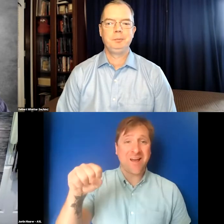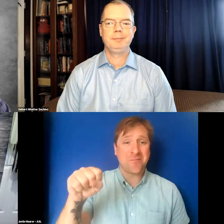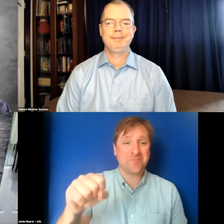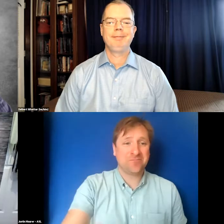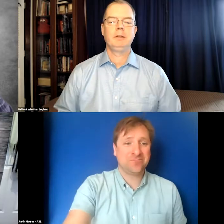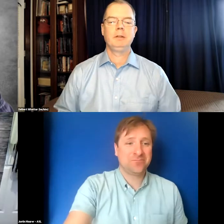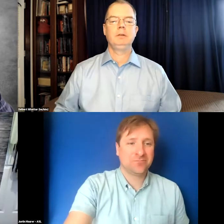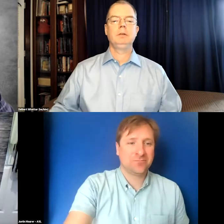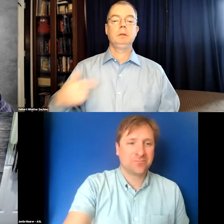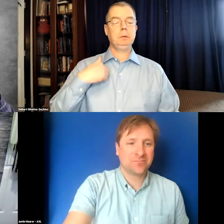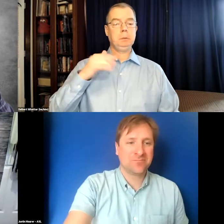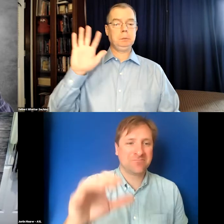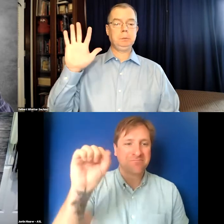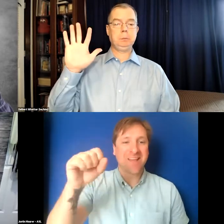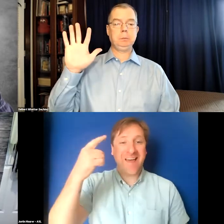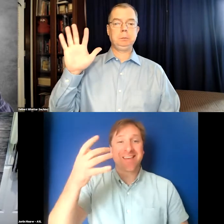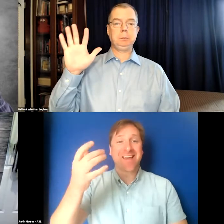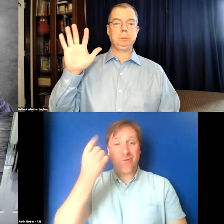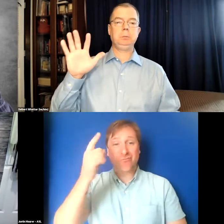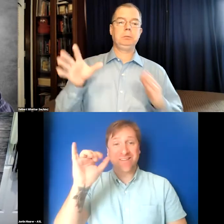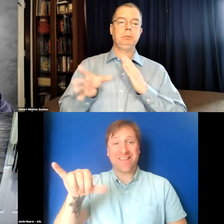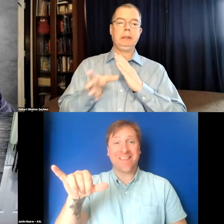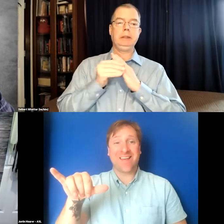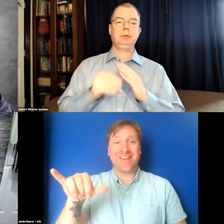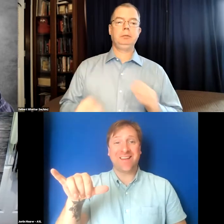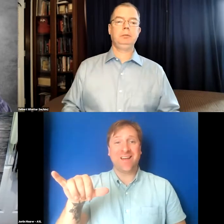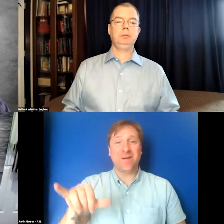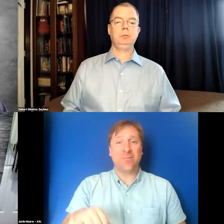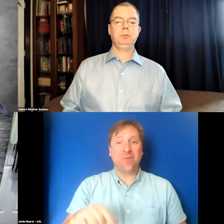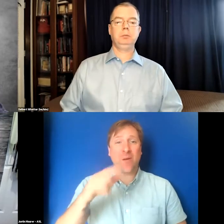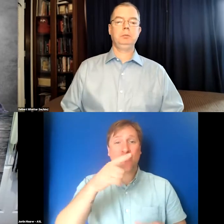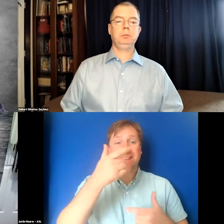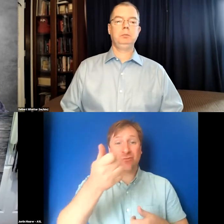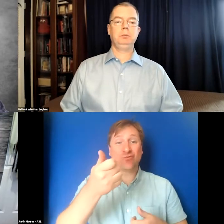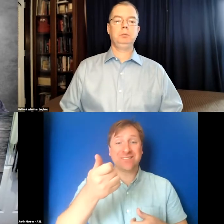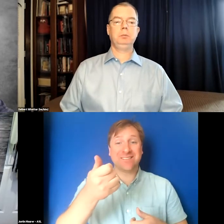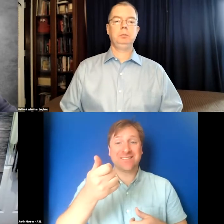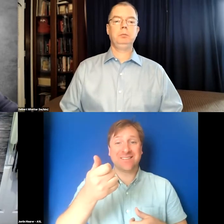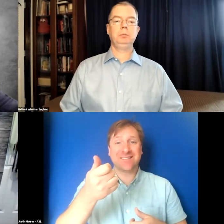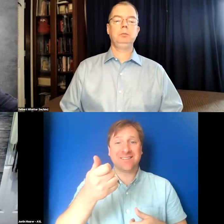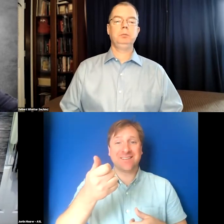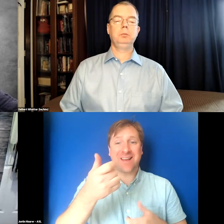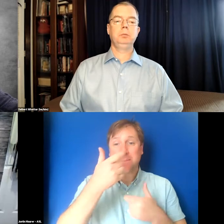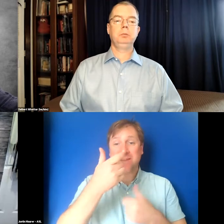Yeah, I think I caught a lot of that. I'm super interested in the